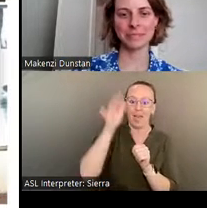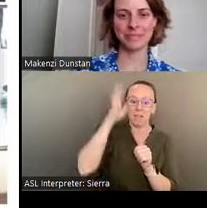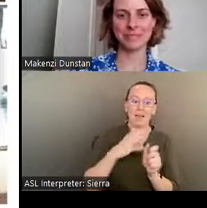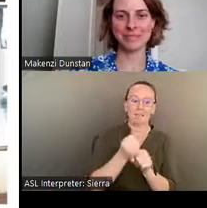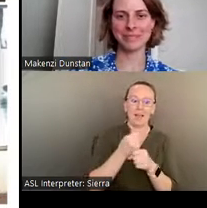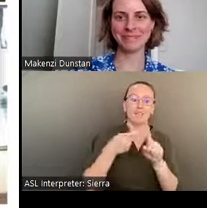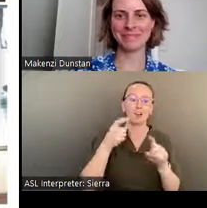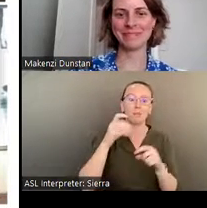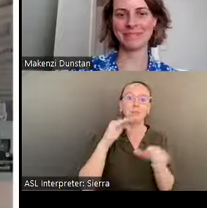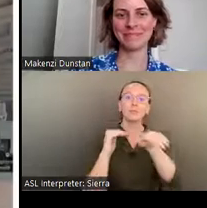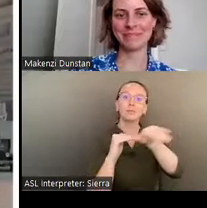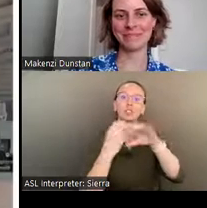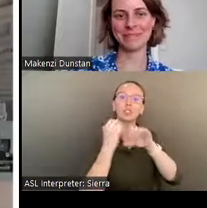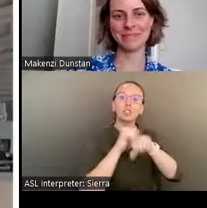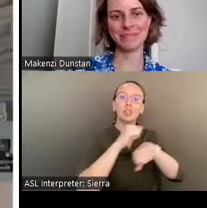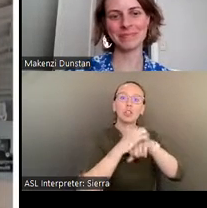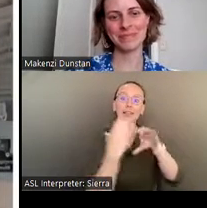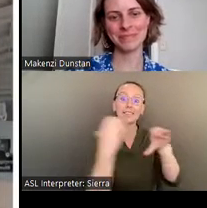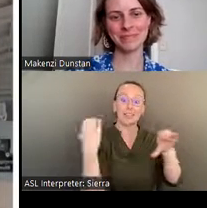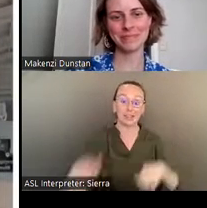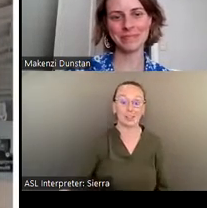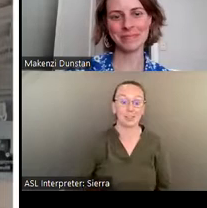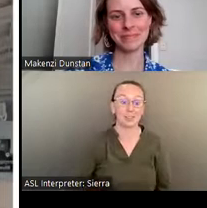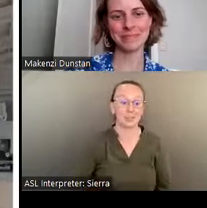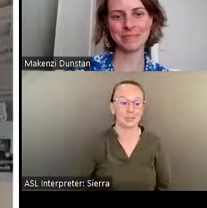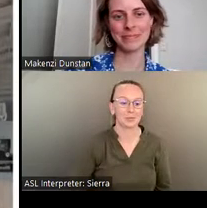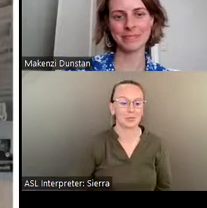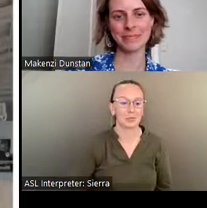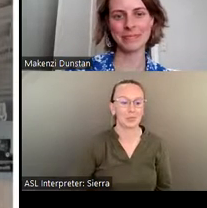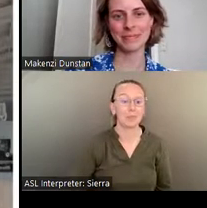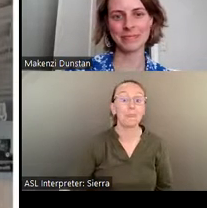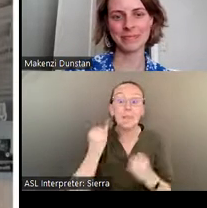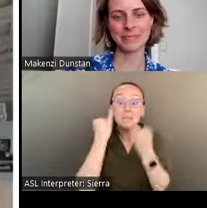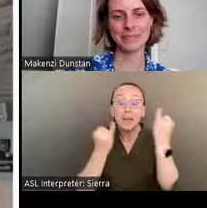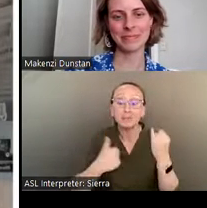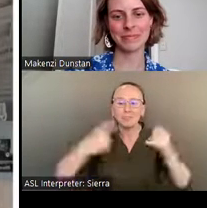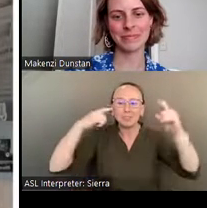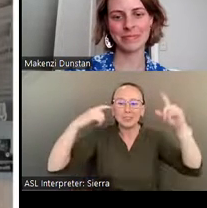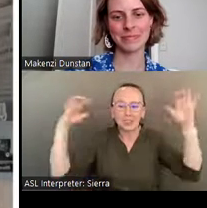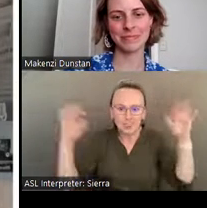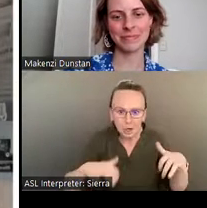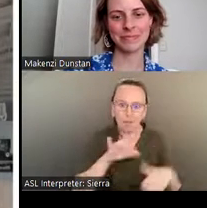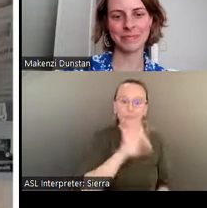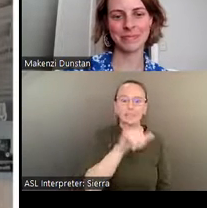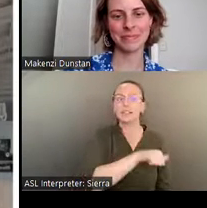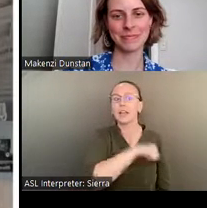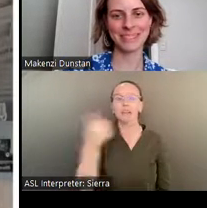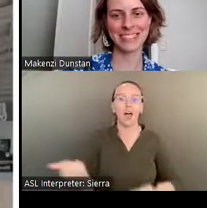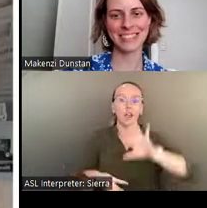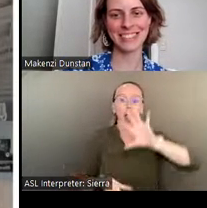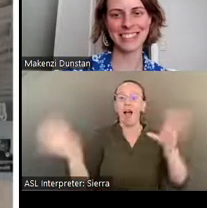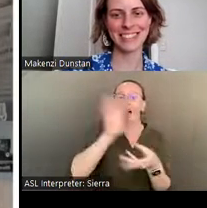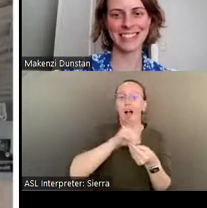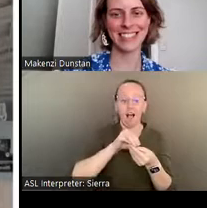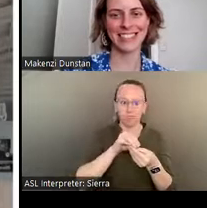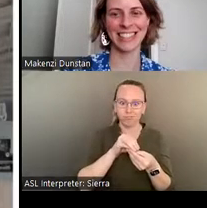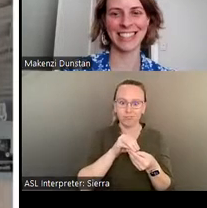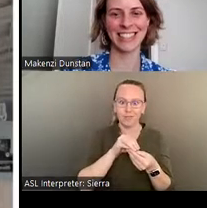Imagine my surprise at finding another comprehensive collection to rival the Lunchbox Museum.